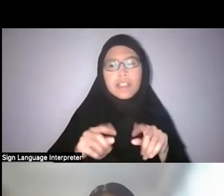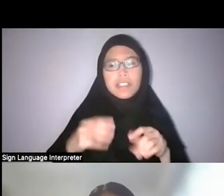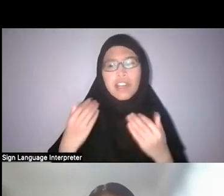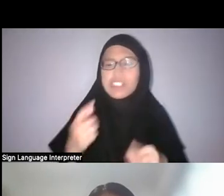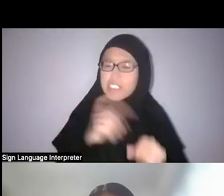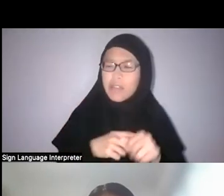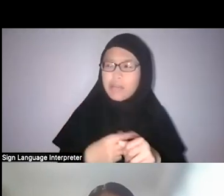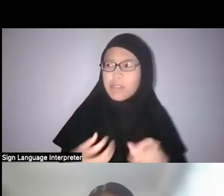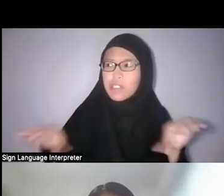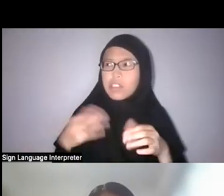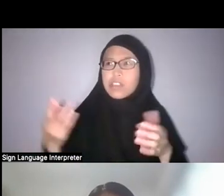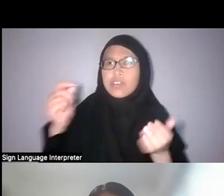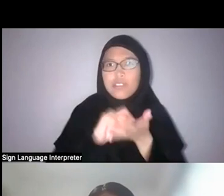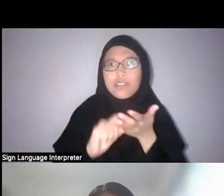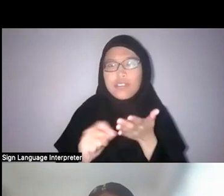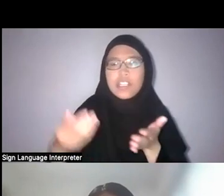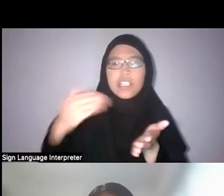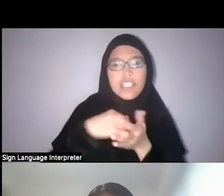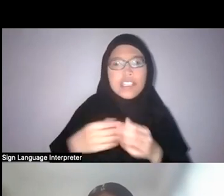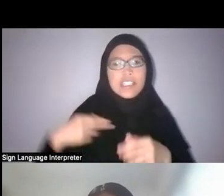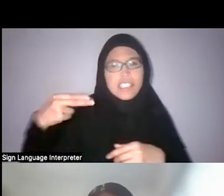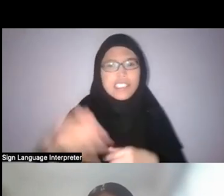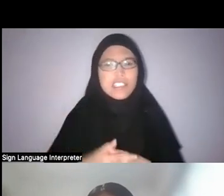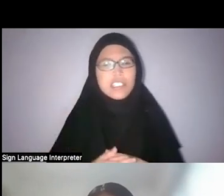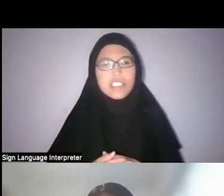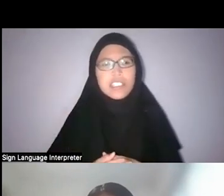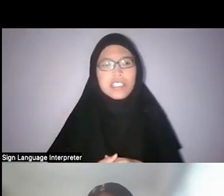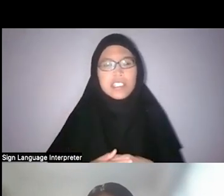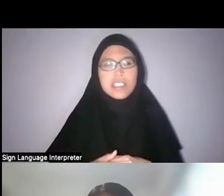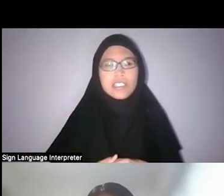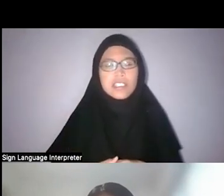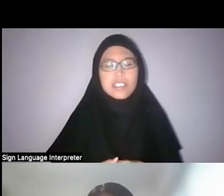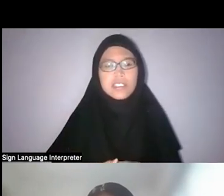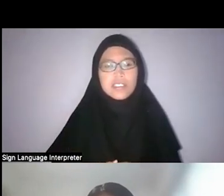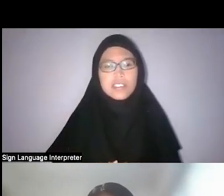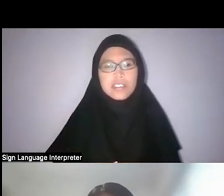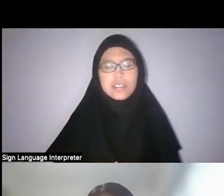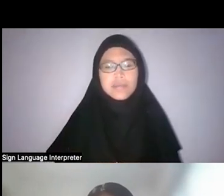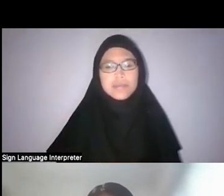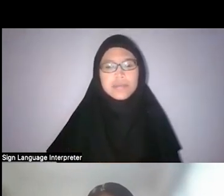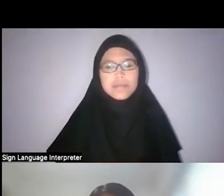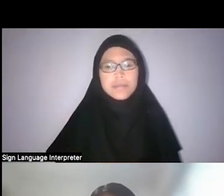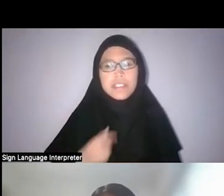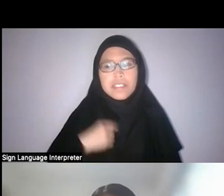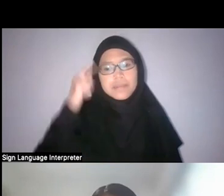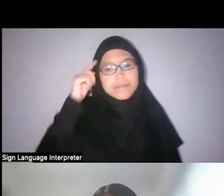There’s still a lot to be done. I think, so… I think—Nadirah